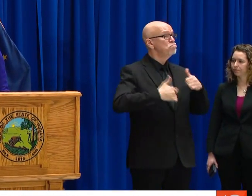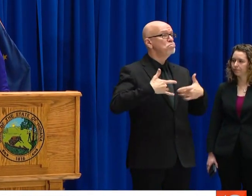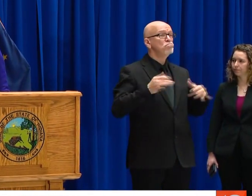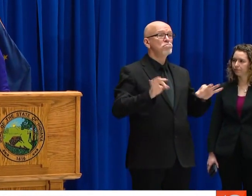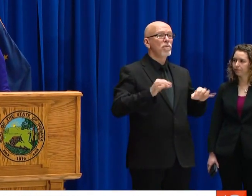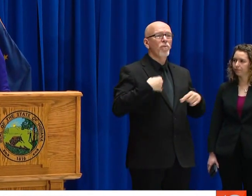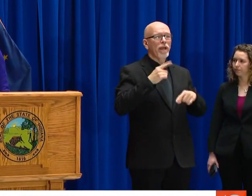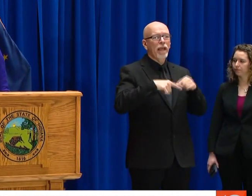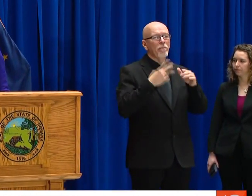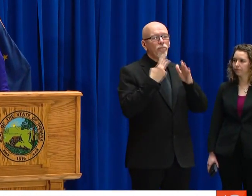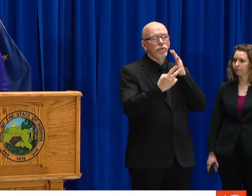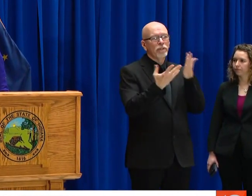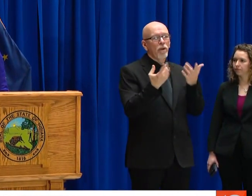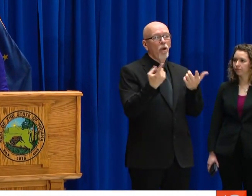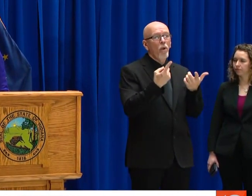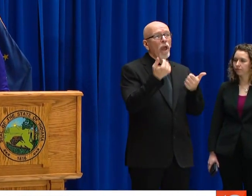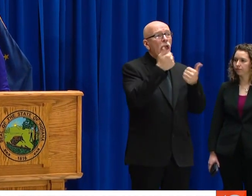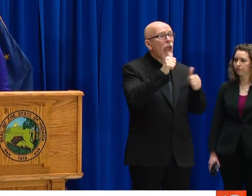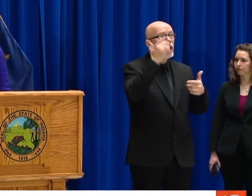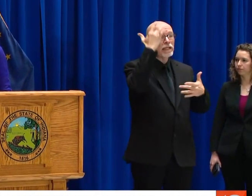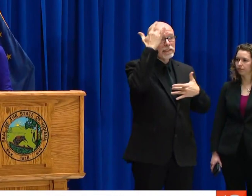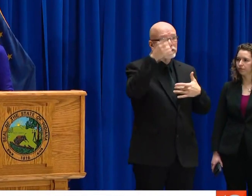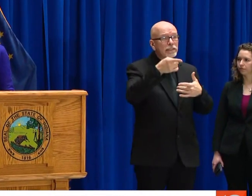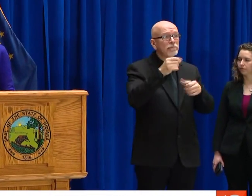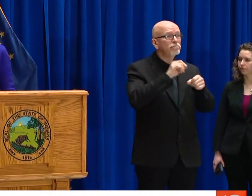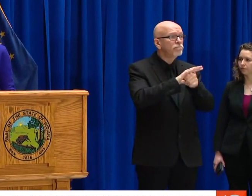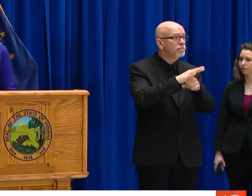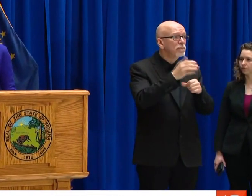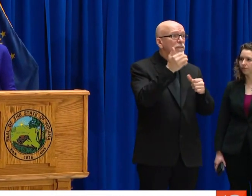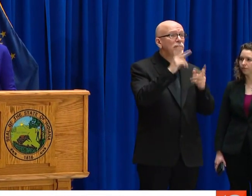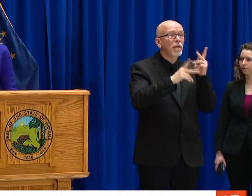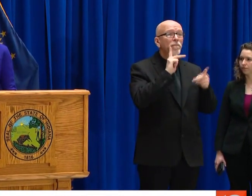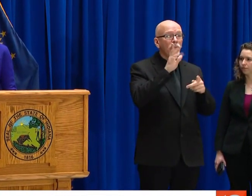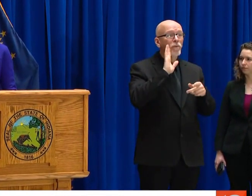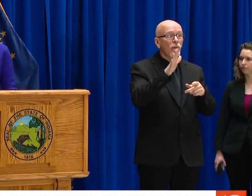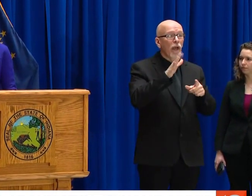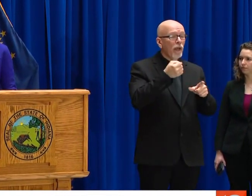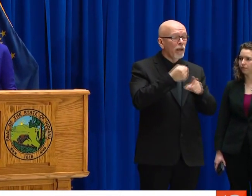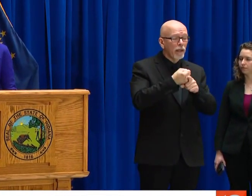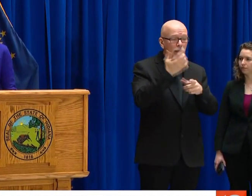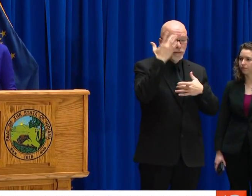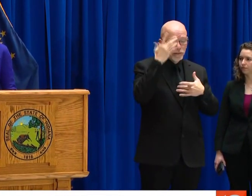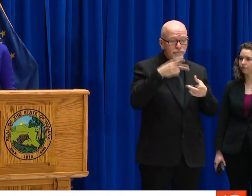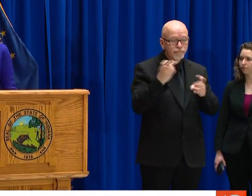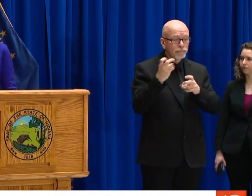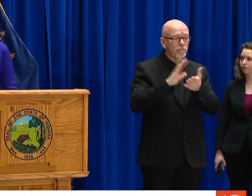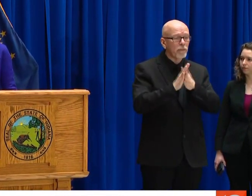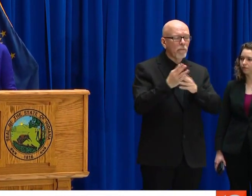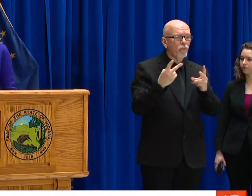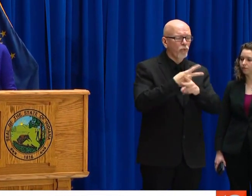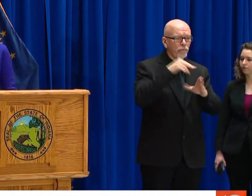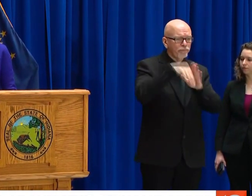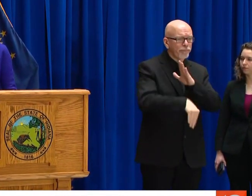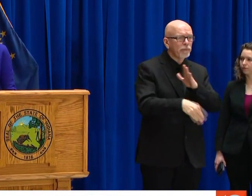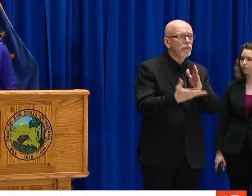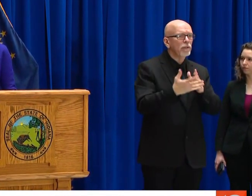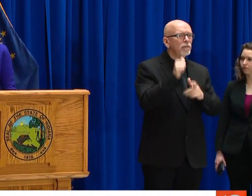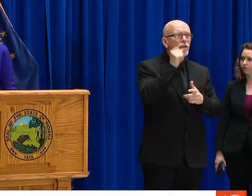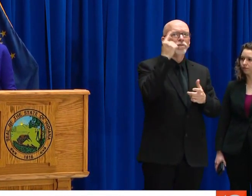INVINCIBLE RIGHT NOW BECAUSE THEY HAVEN'T HEARD WHAT YOU JUST SAID? SO THEY MAY BE INVENSABLE. WE CAN'T PREDICT. THERE ARE ALWAYS WITH ANY